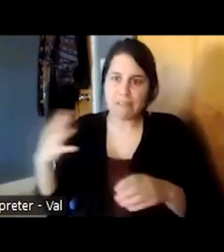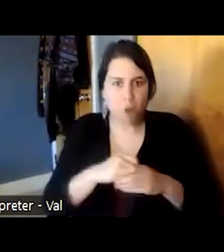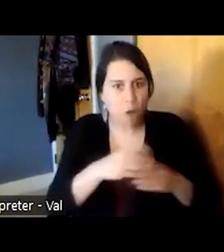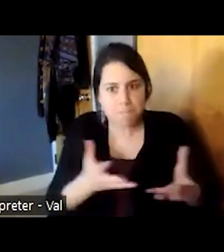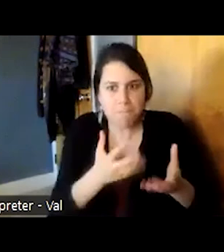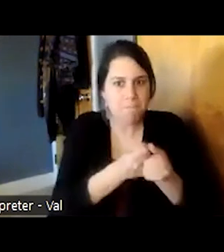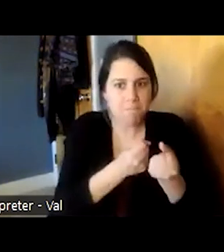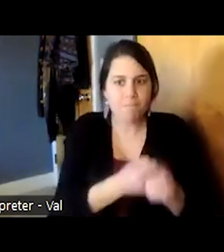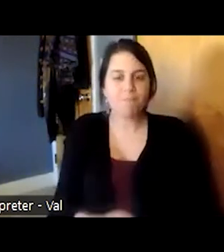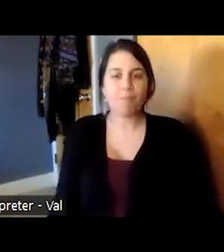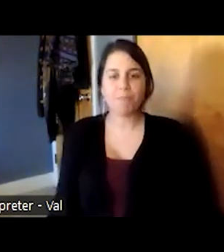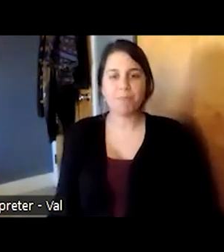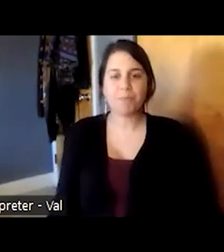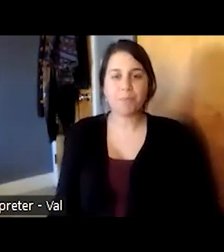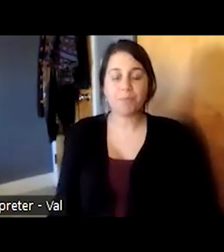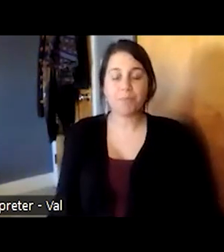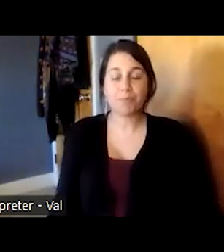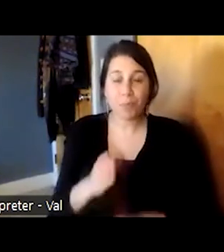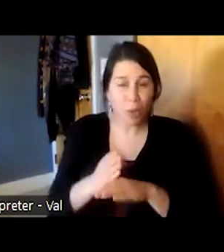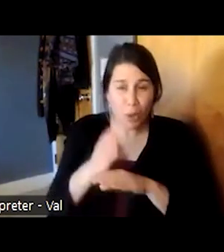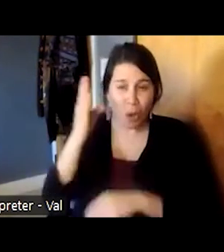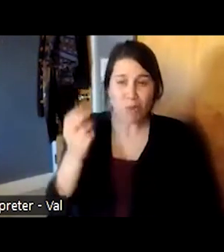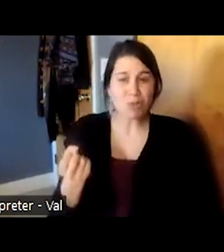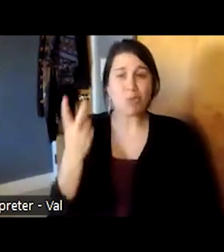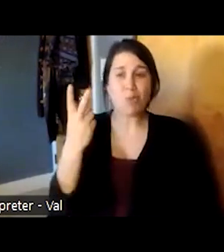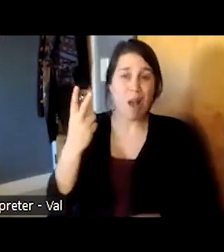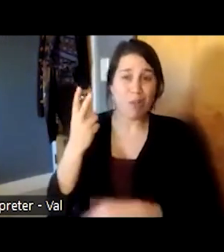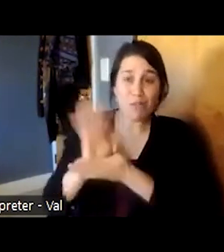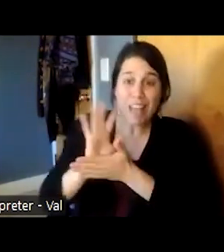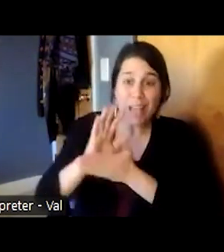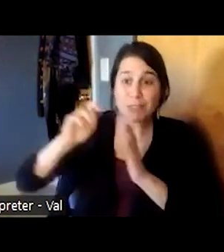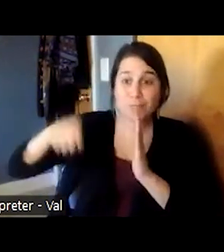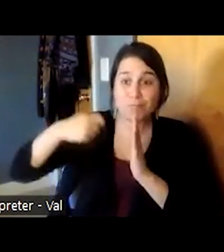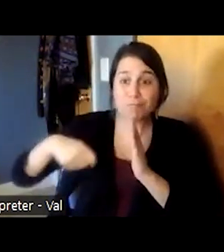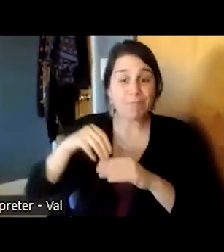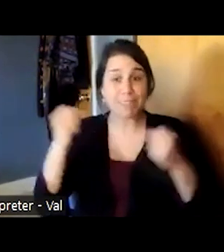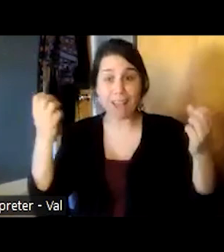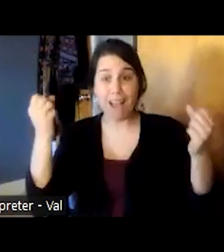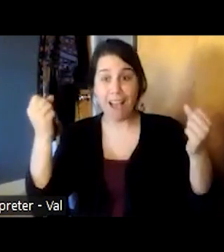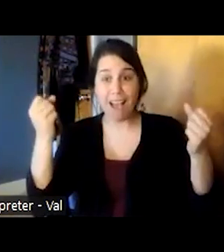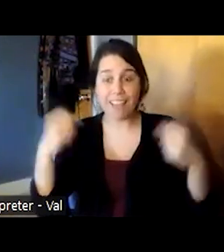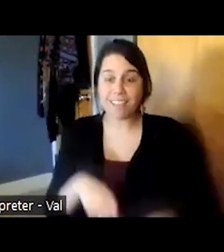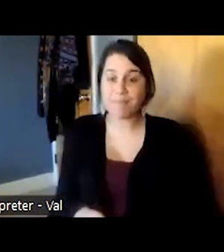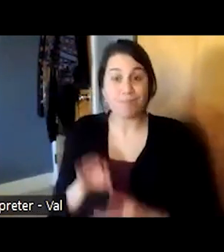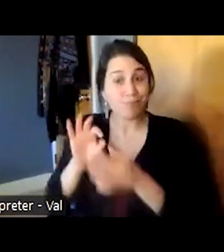we have created over a dozen films in american sign language not only on psychological topics